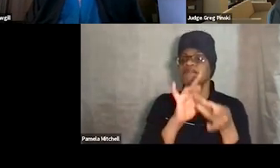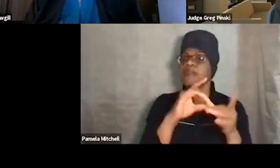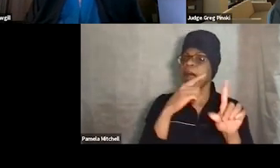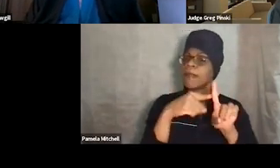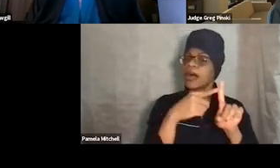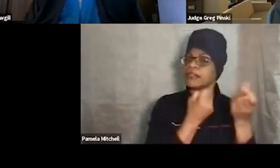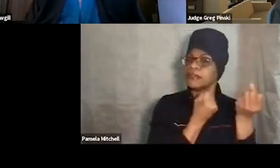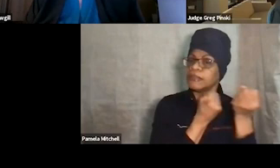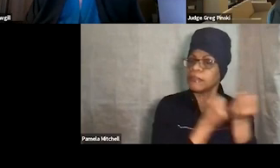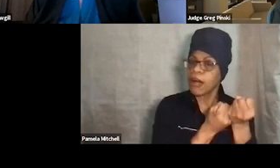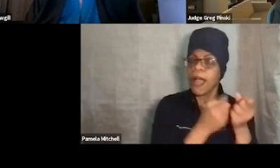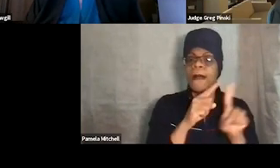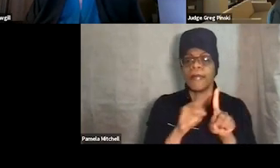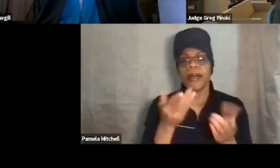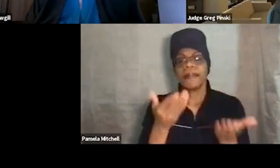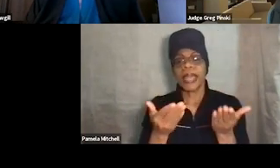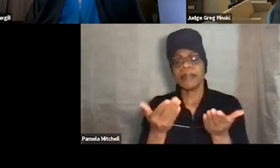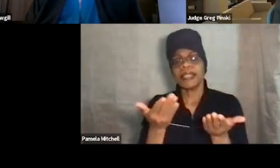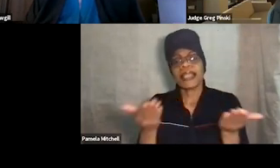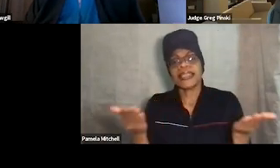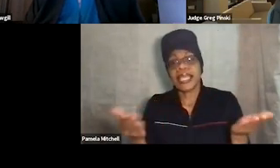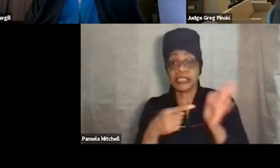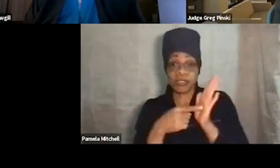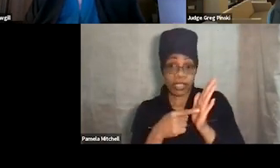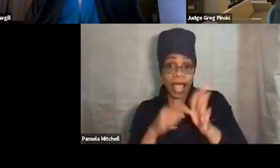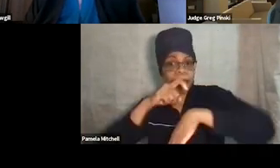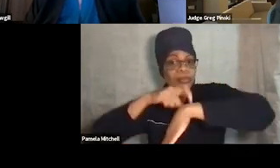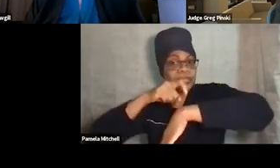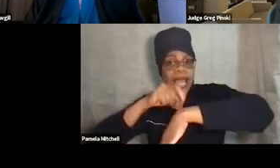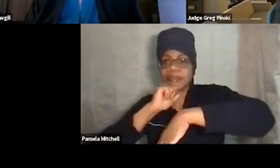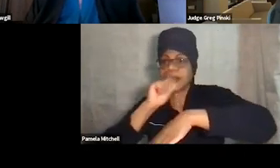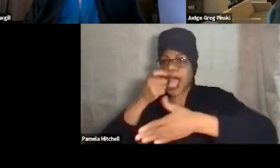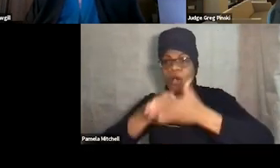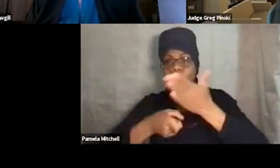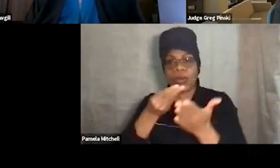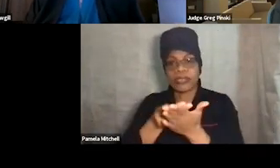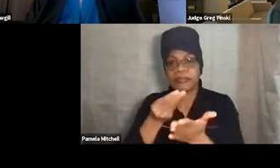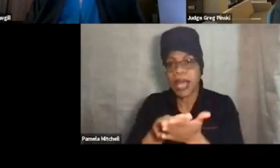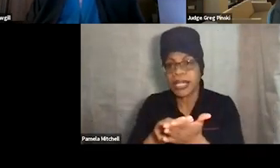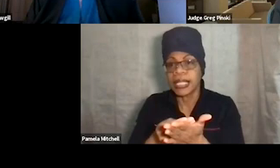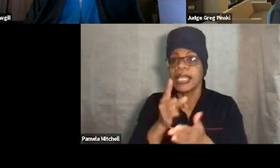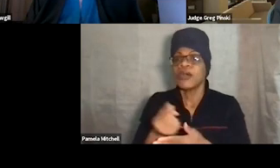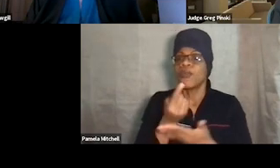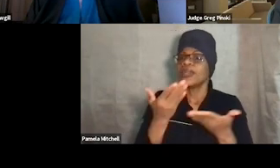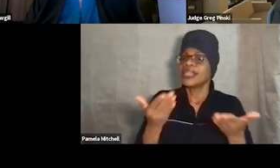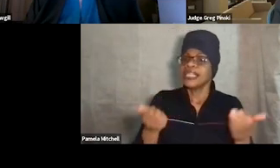that might not cost you money that are time. So it could be, you have long drug testing lines. So the one of the things they can draw out of there is